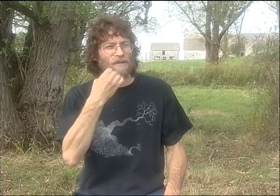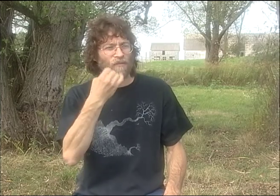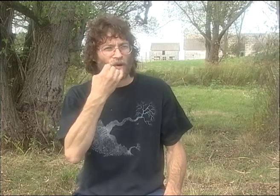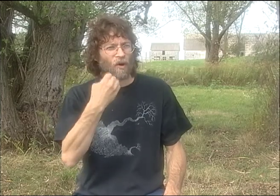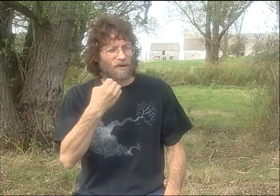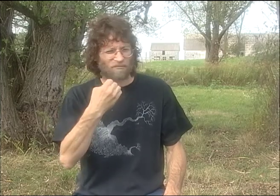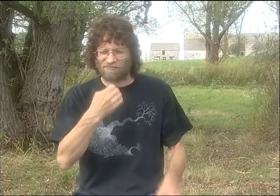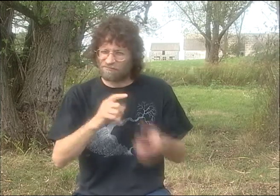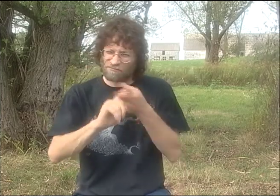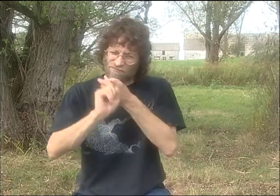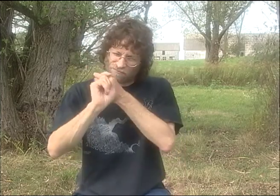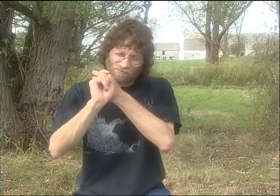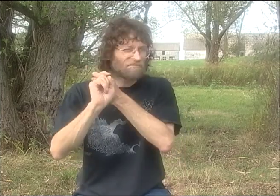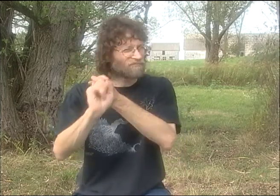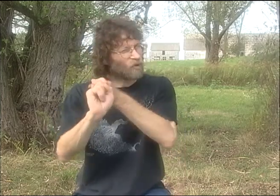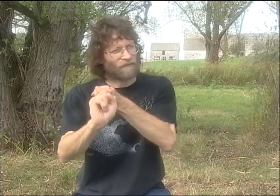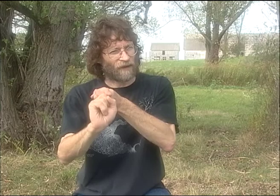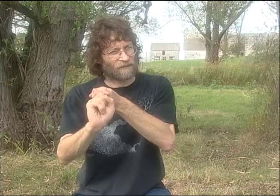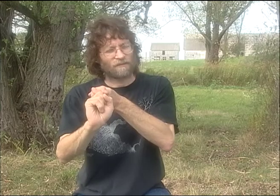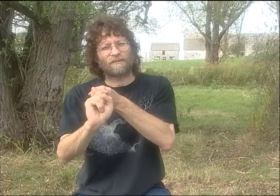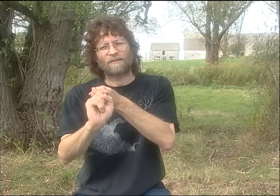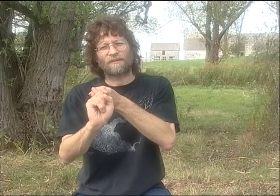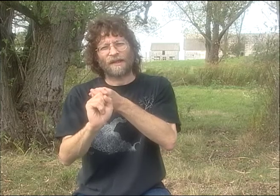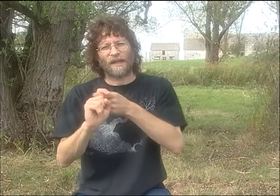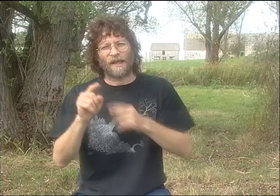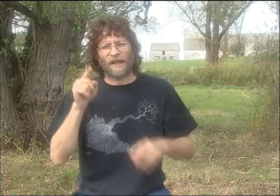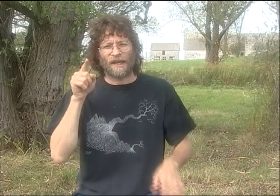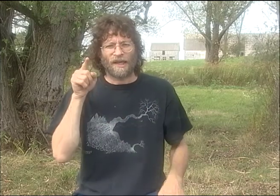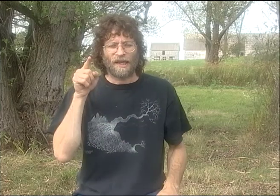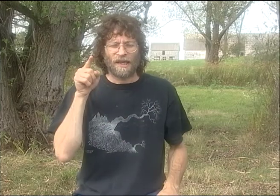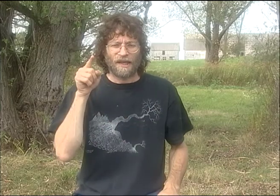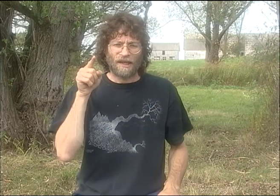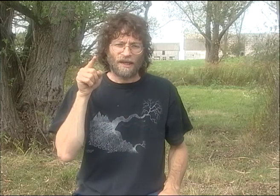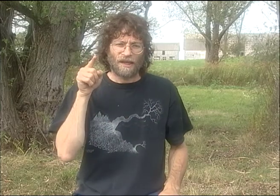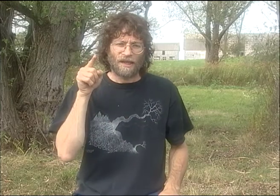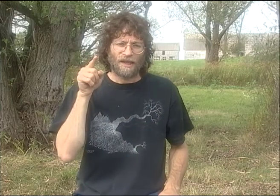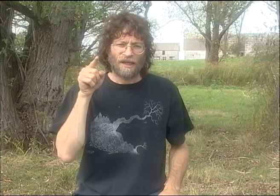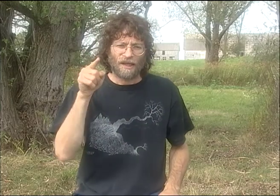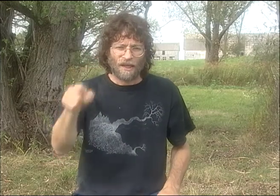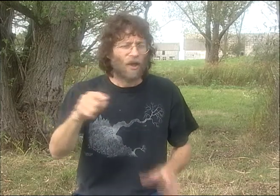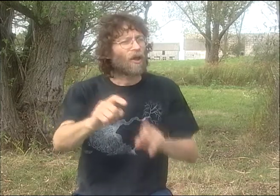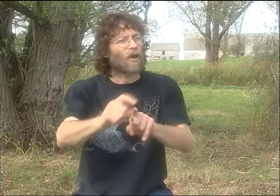BUT JIM COHN--AND THIS IS HIS NAME SIGN-- IS A REALLY GOOD FRIEND OF MINE.